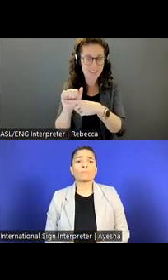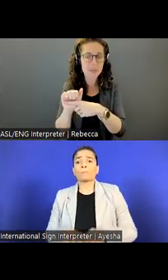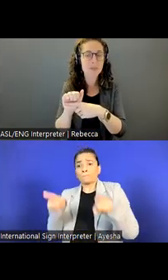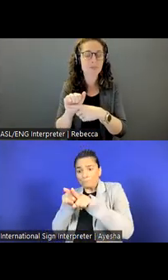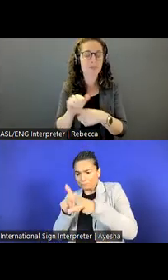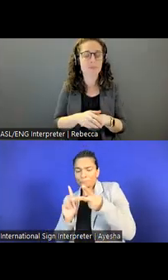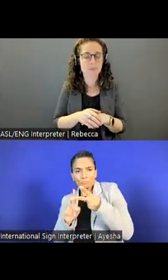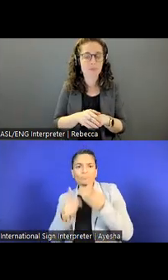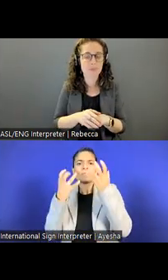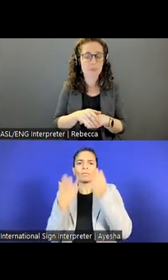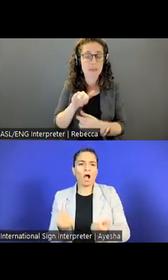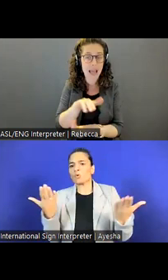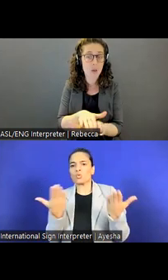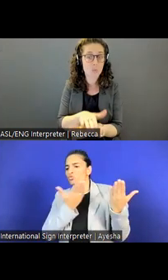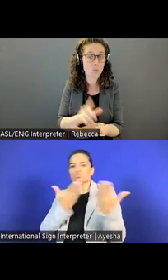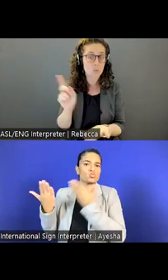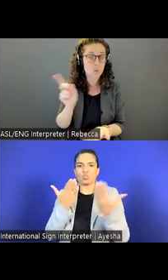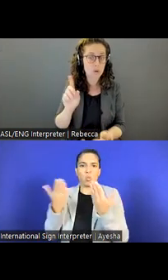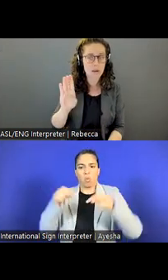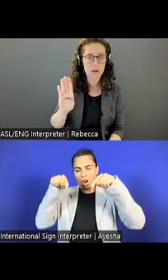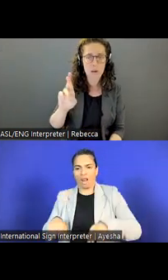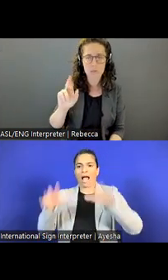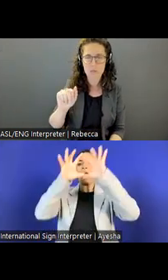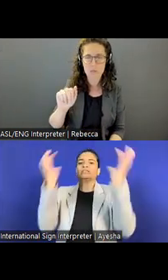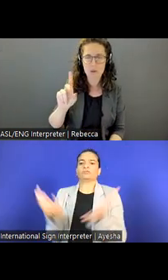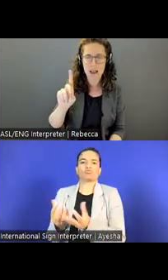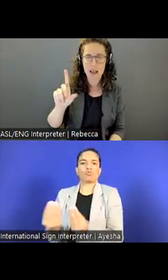This is based out of Vermont.